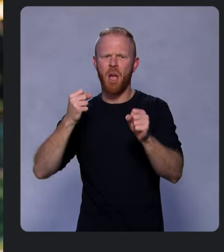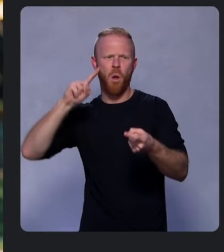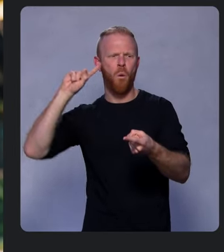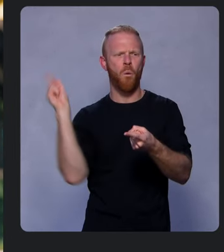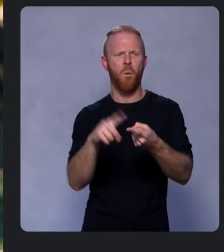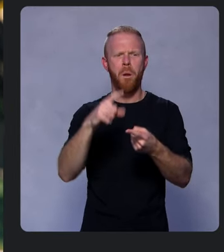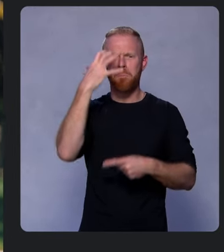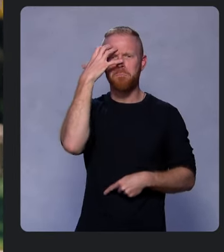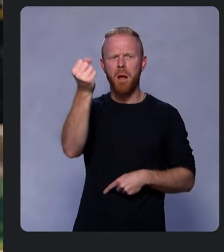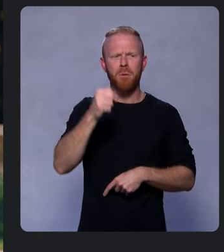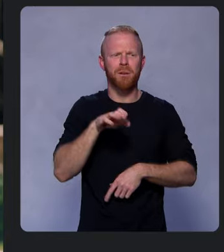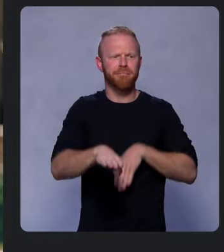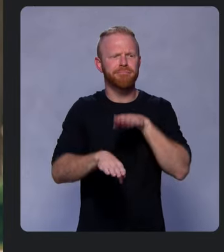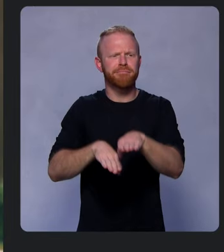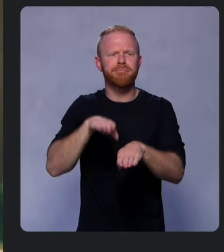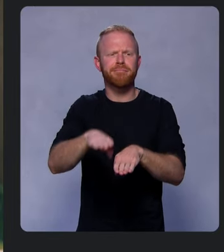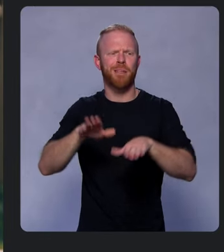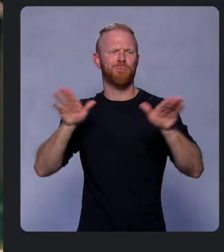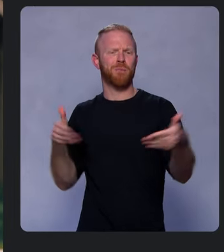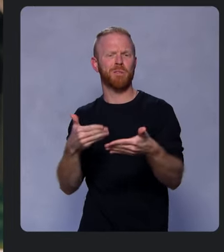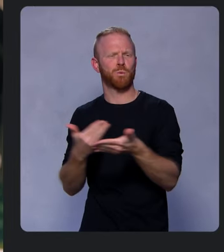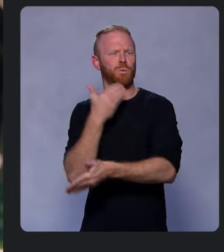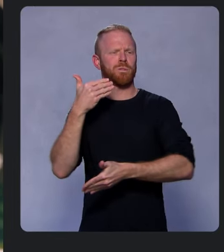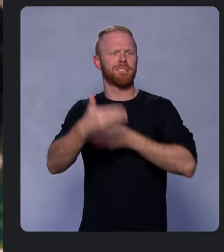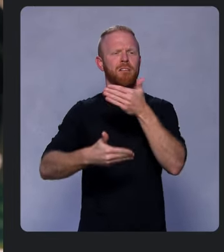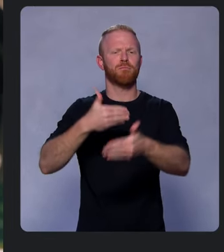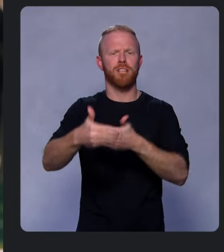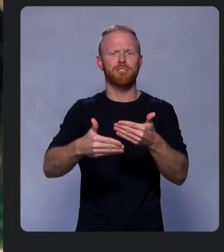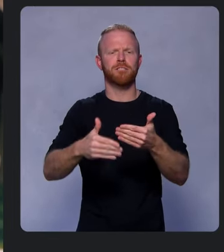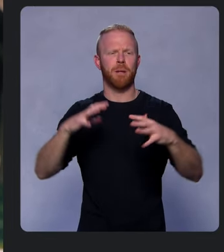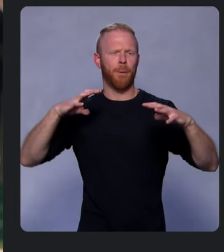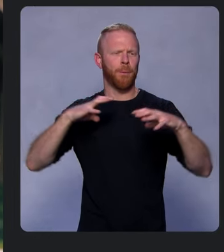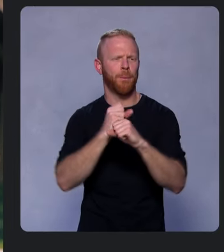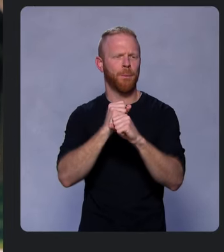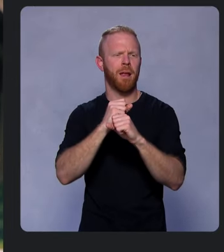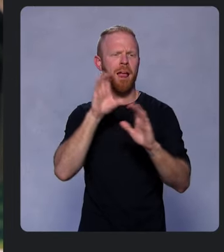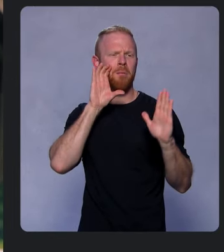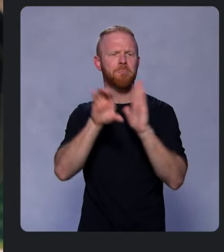introducing a next generation compact image format, AVIF,